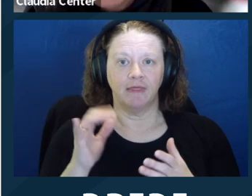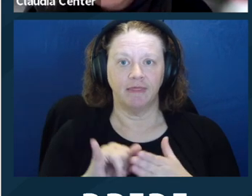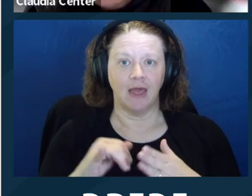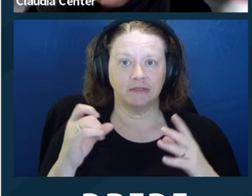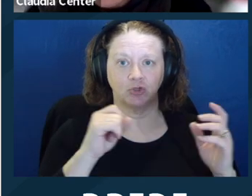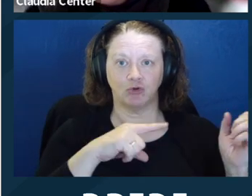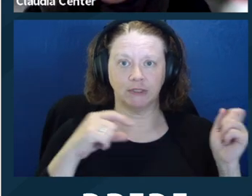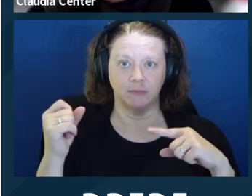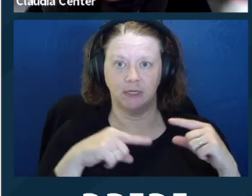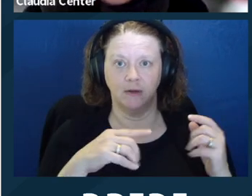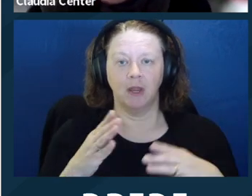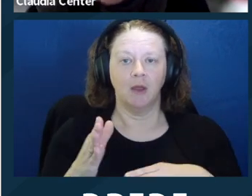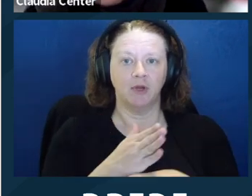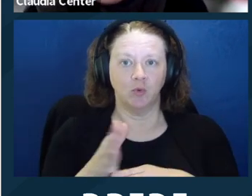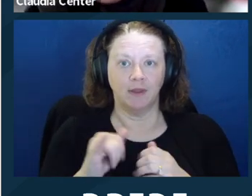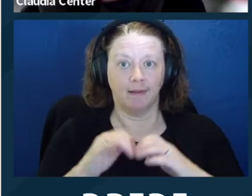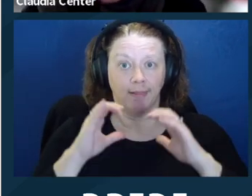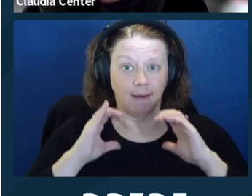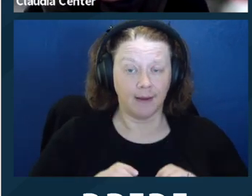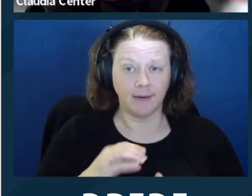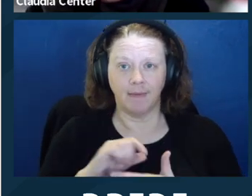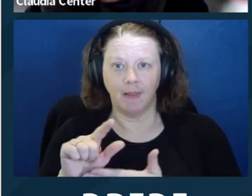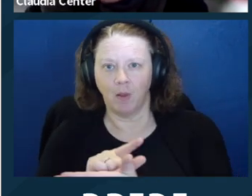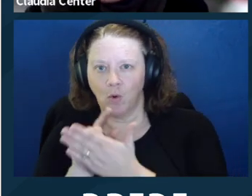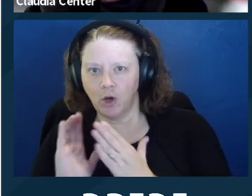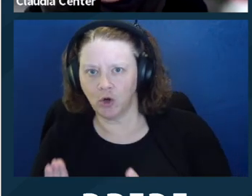so it's not like you're buddies with your lawyer and you're doing something outside